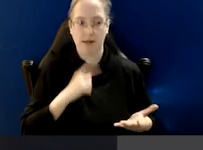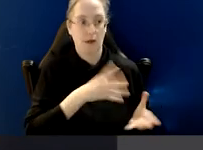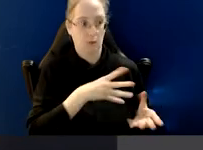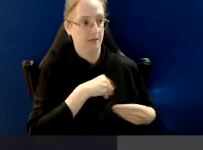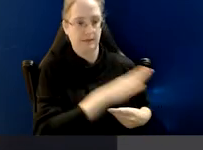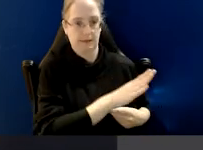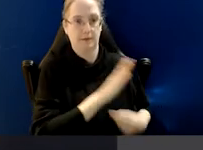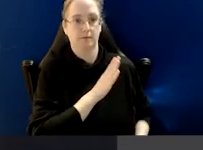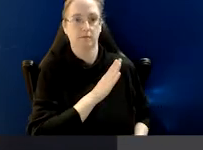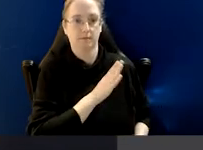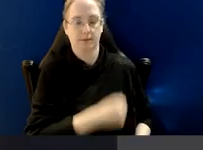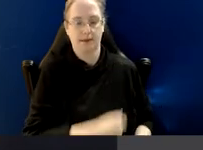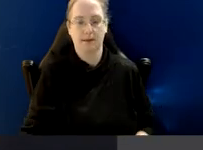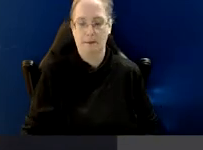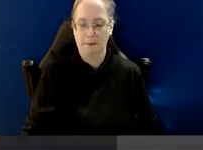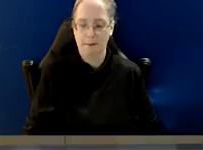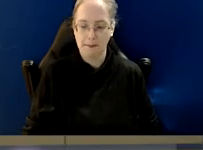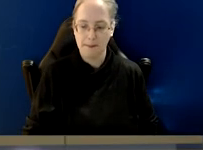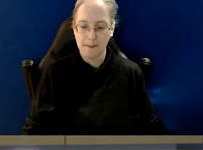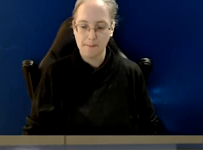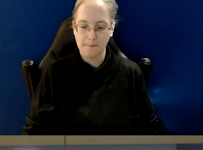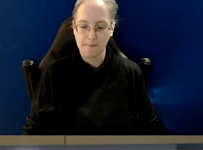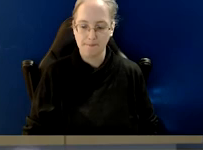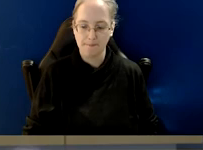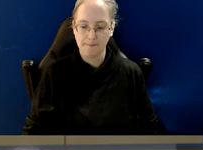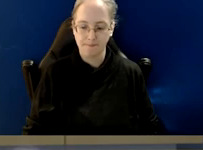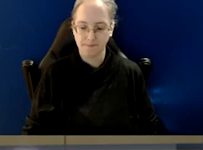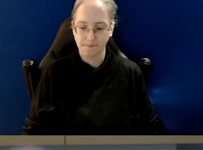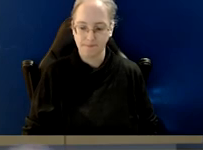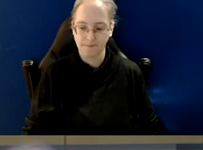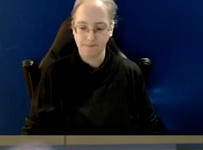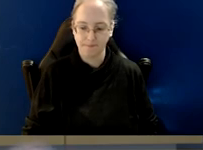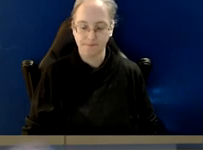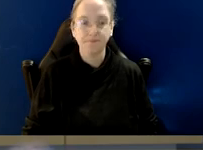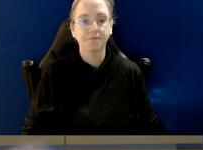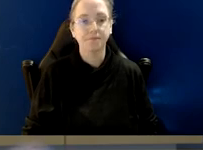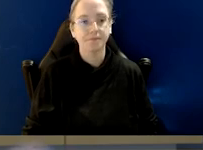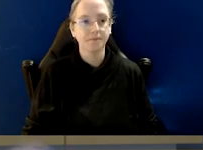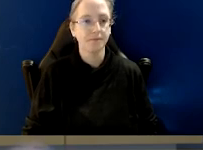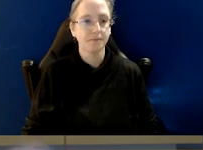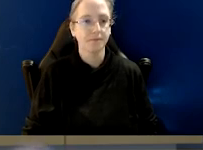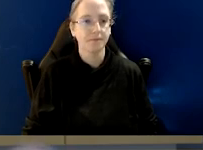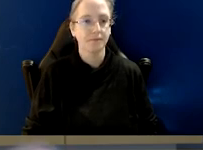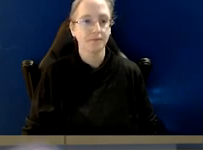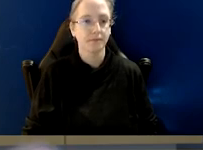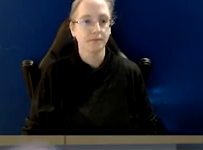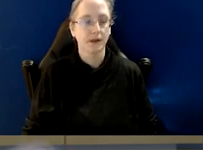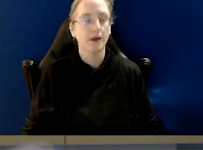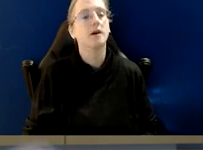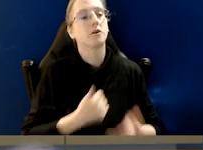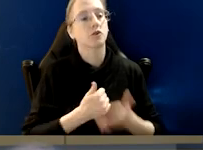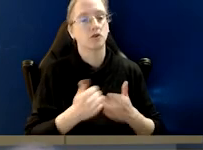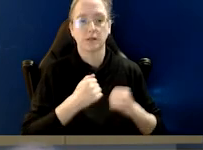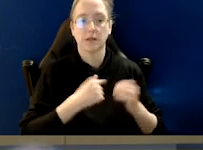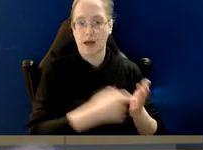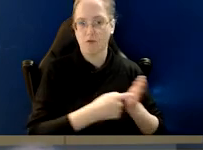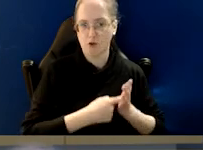We certainly don't have that. By and large, overwhelmingly, our referrals